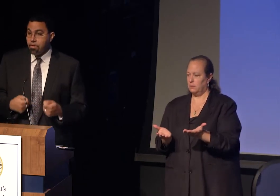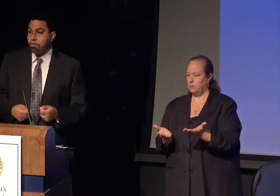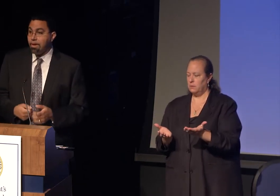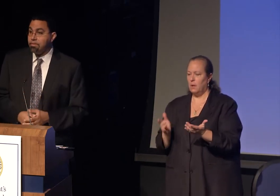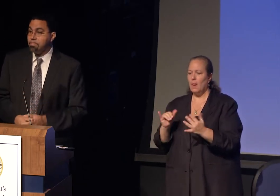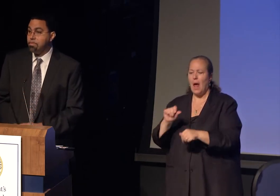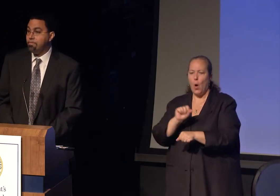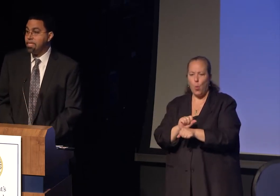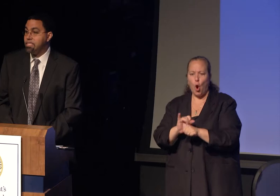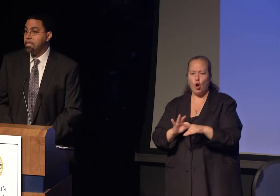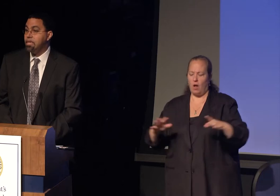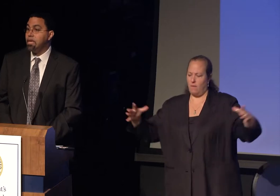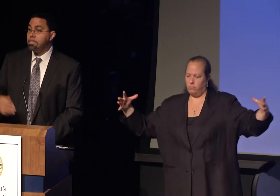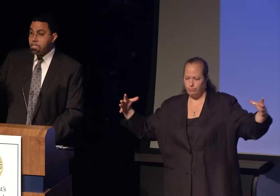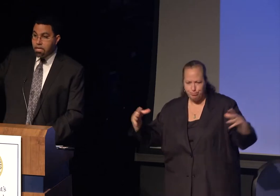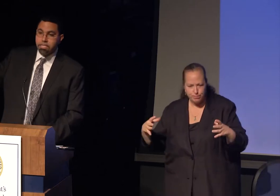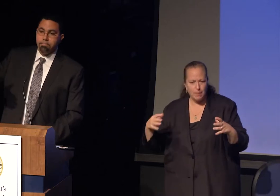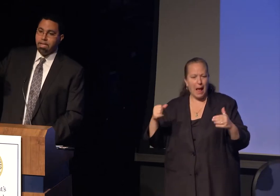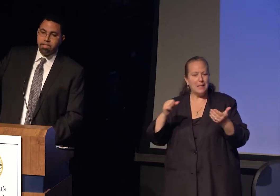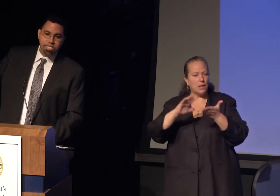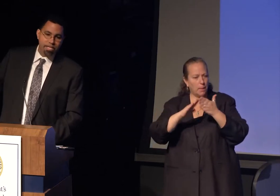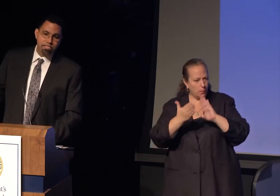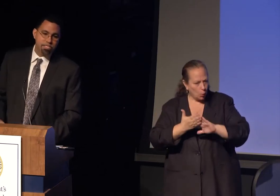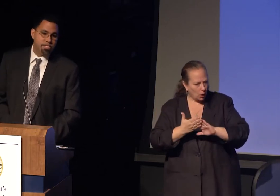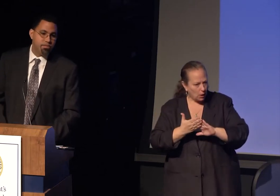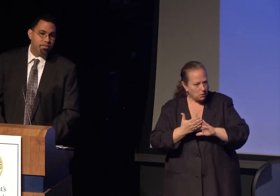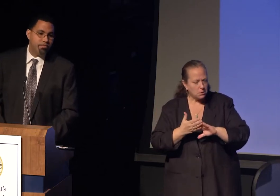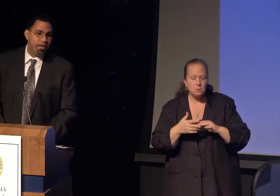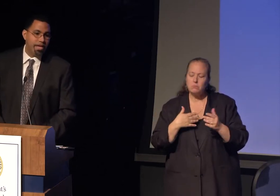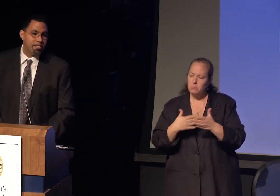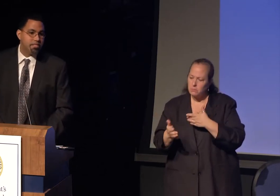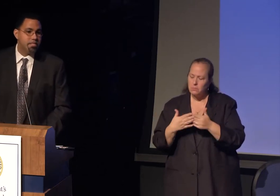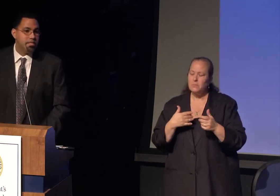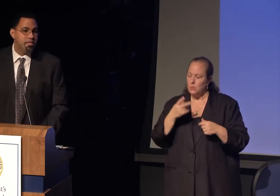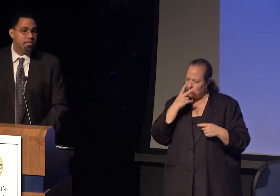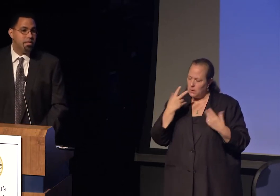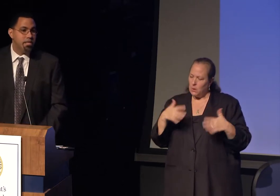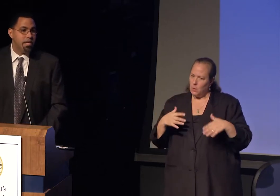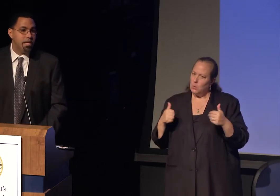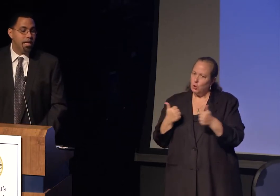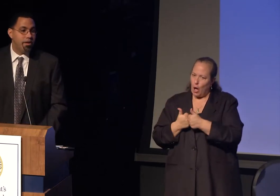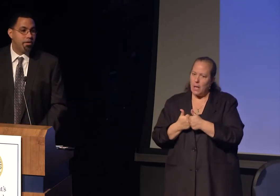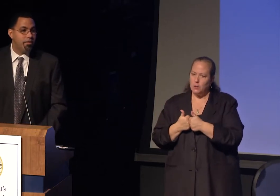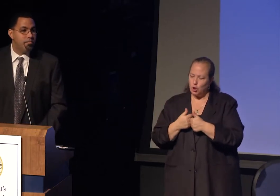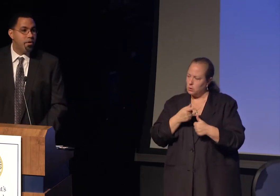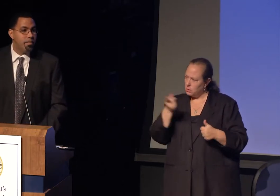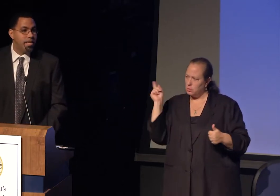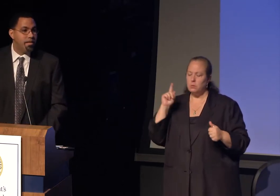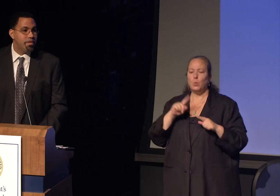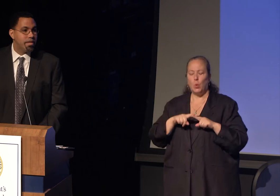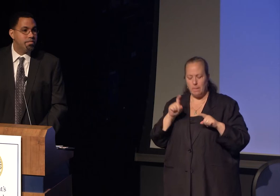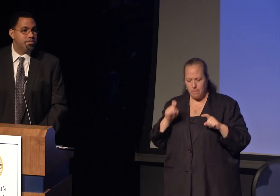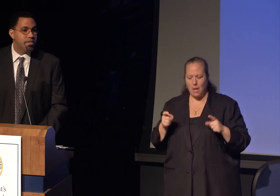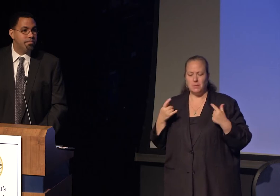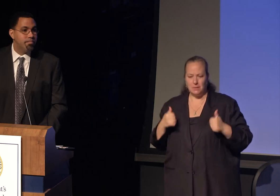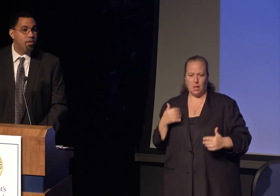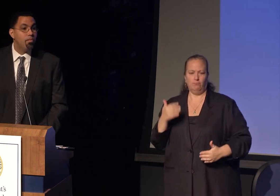around service, undaunted by the challenges we face in our current moment in the country.